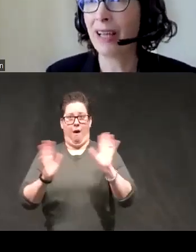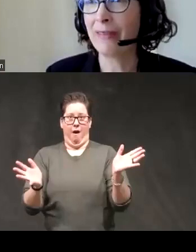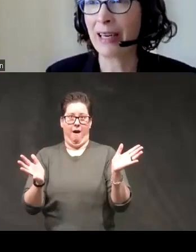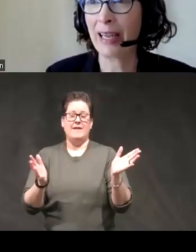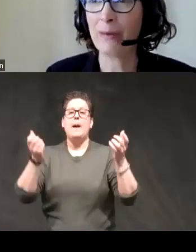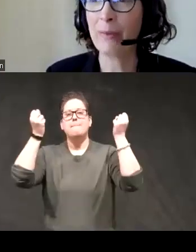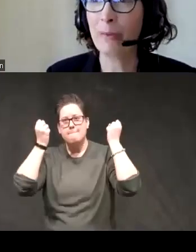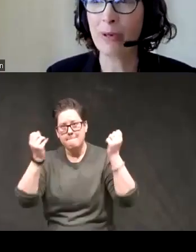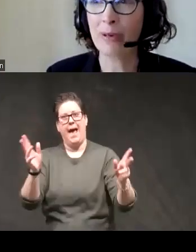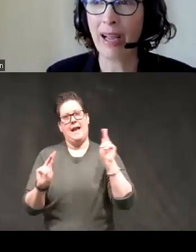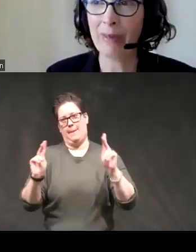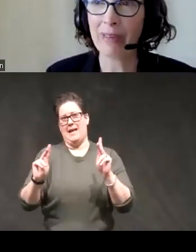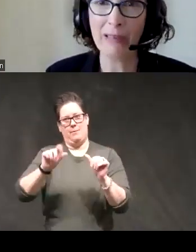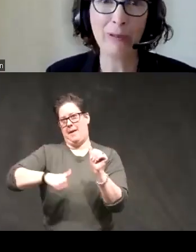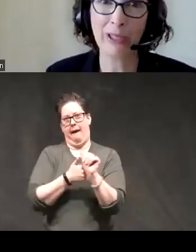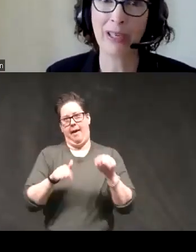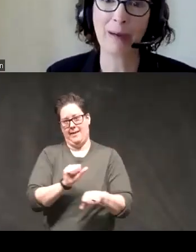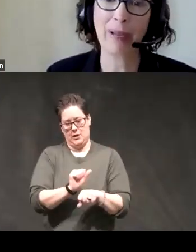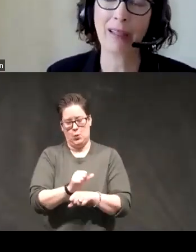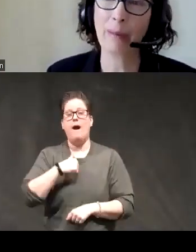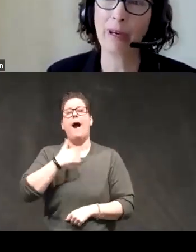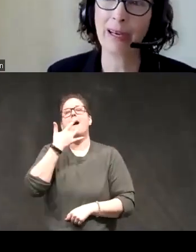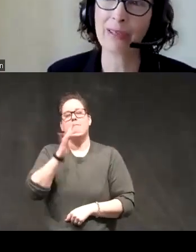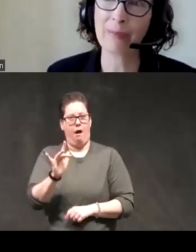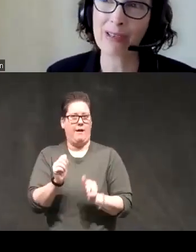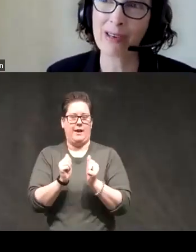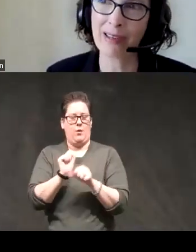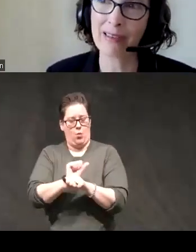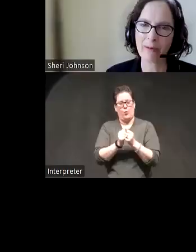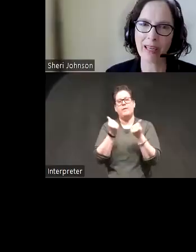lot of dedicated people I've been very fortunate in my collaborators and my students and I want